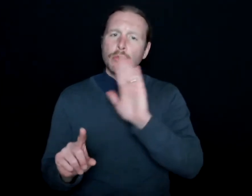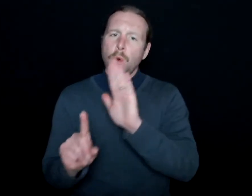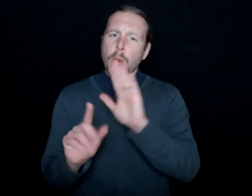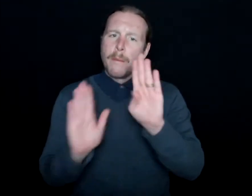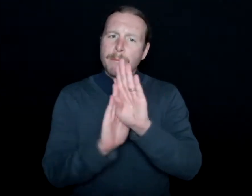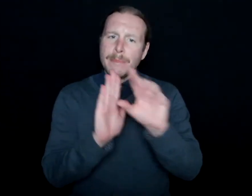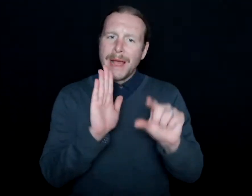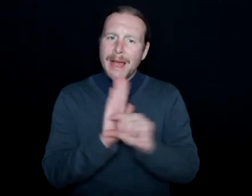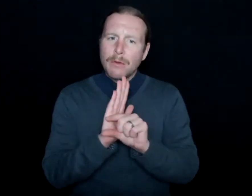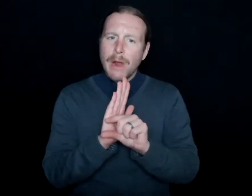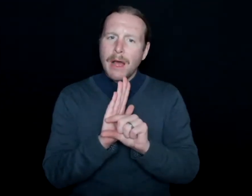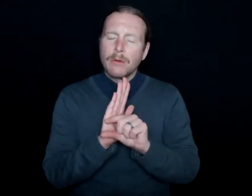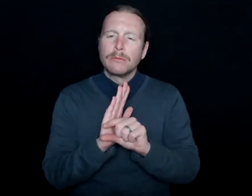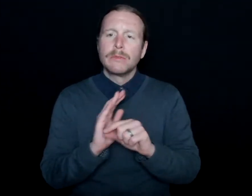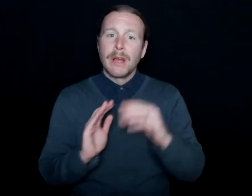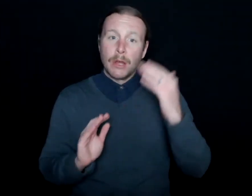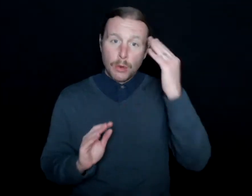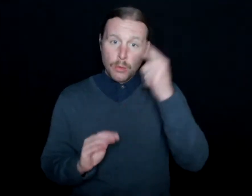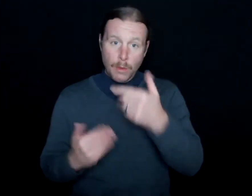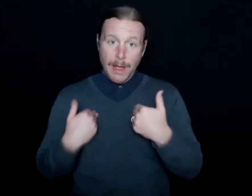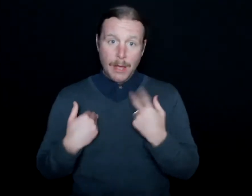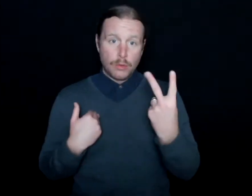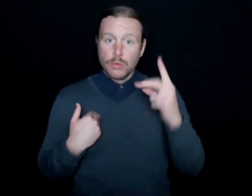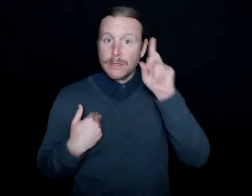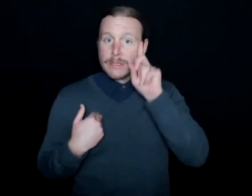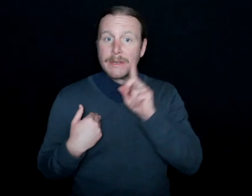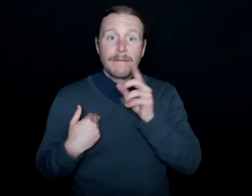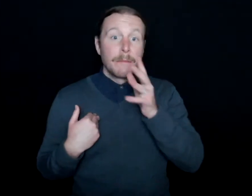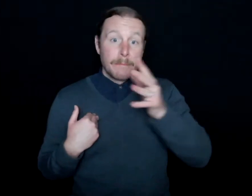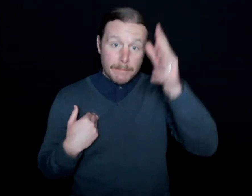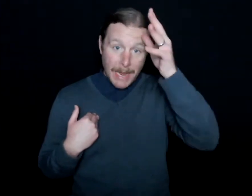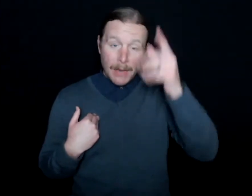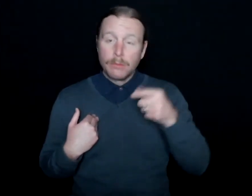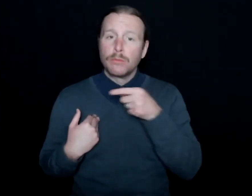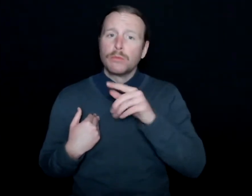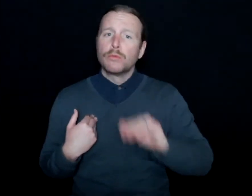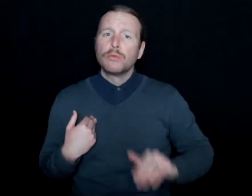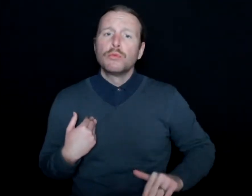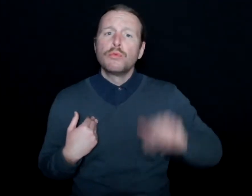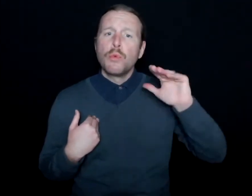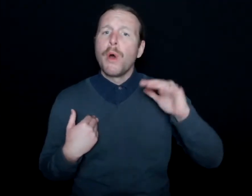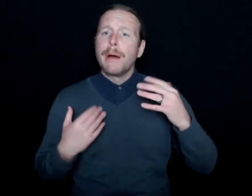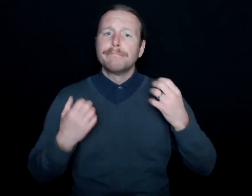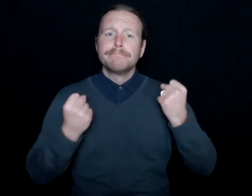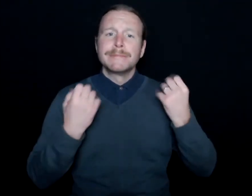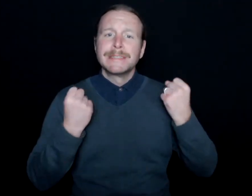I know that you were born to two deaf parents and you grew up with American Sign Language, or ASL,